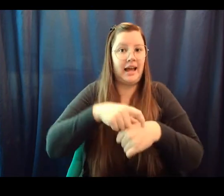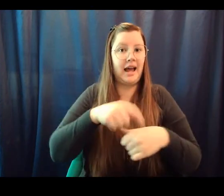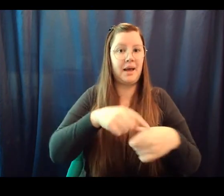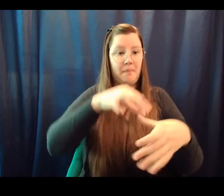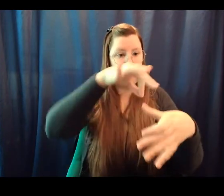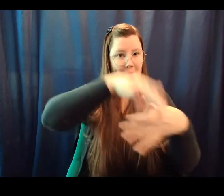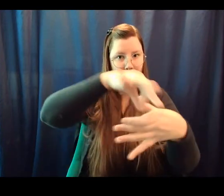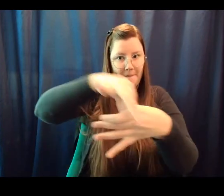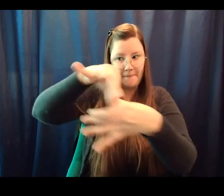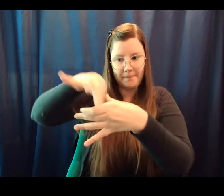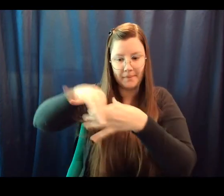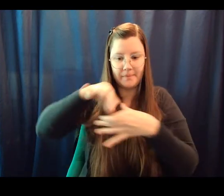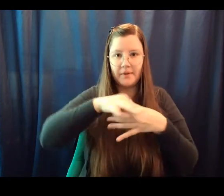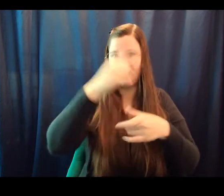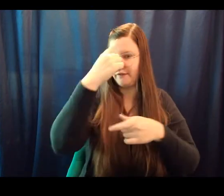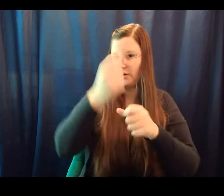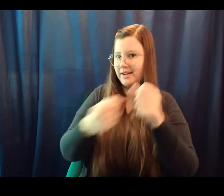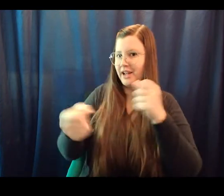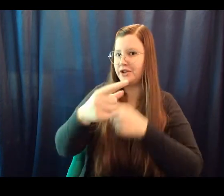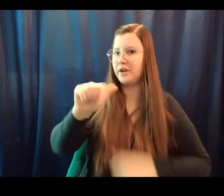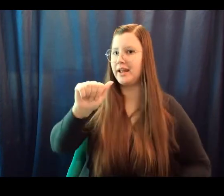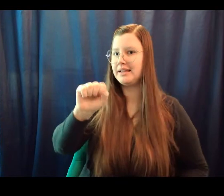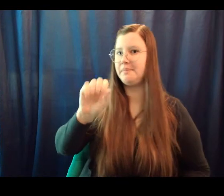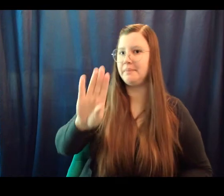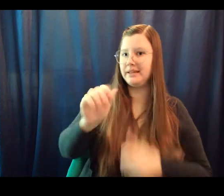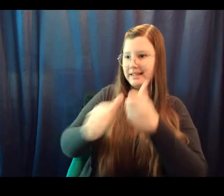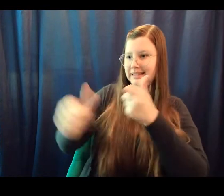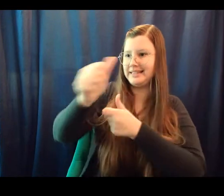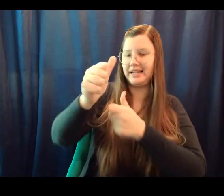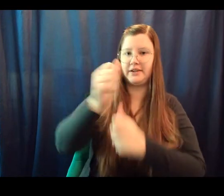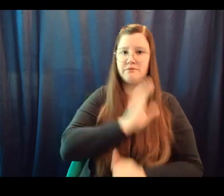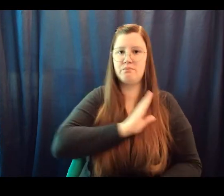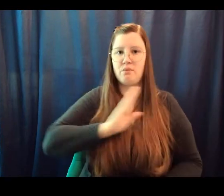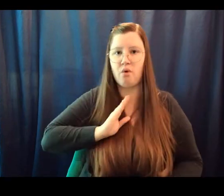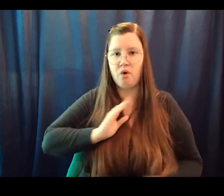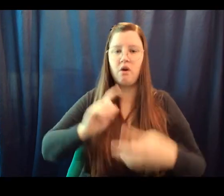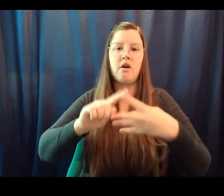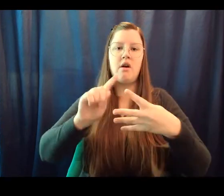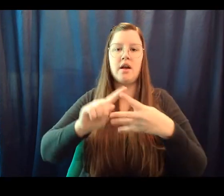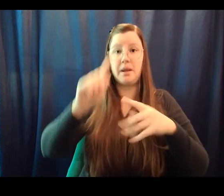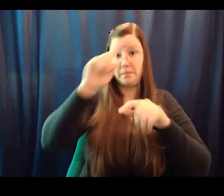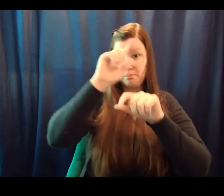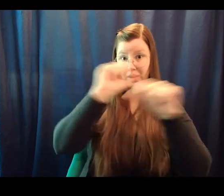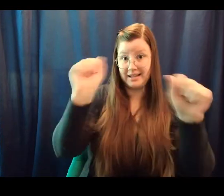executive board, AKA, your ASB president, vice president, treasurer and secretary.